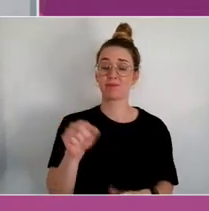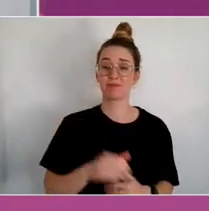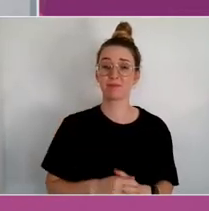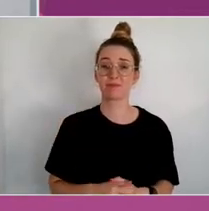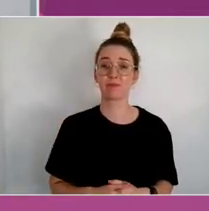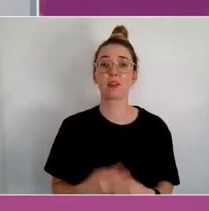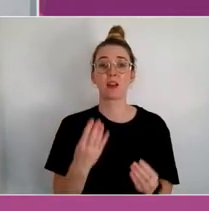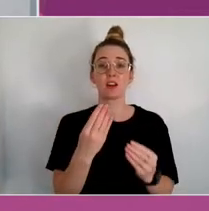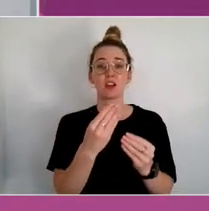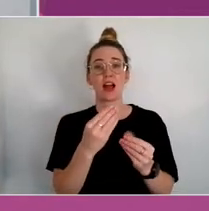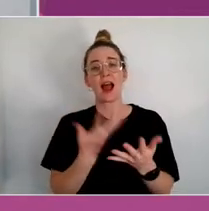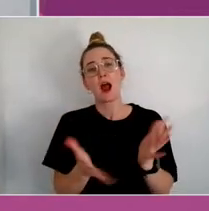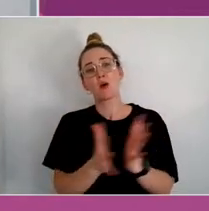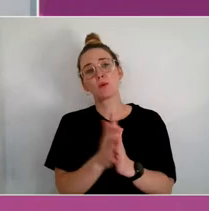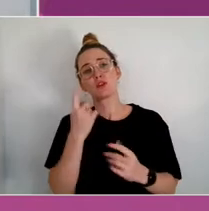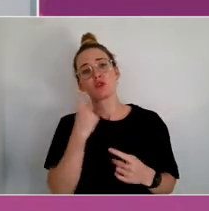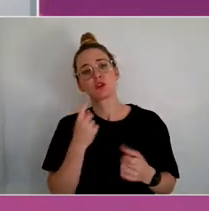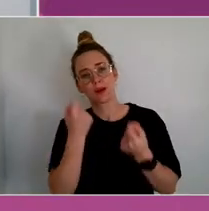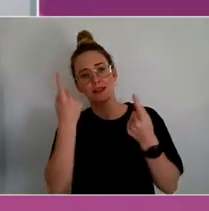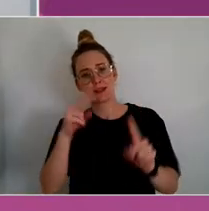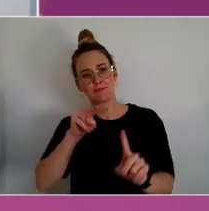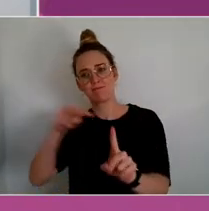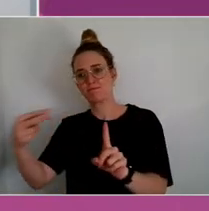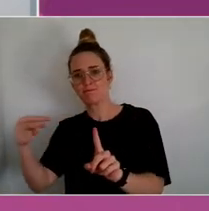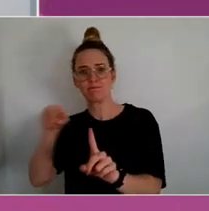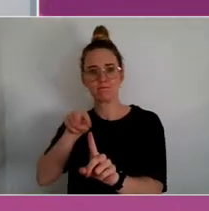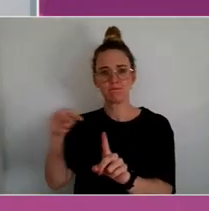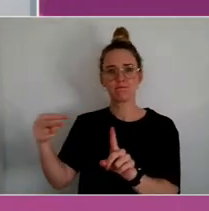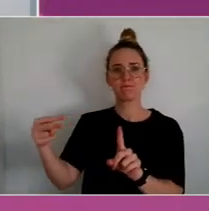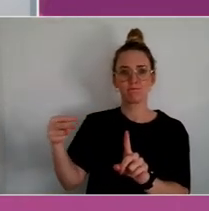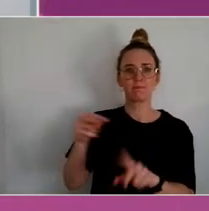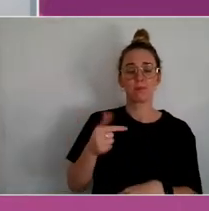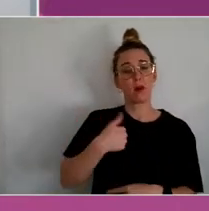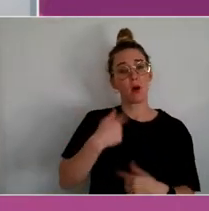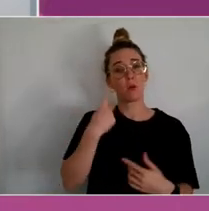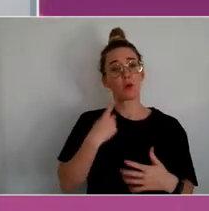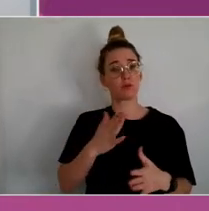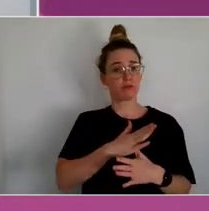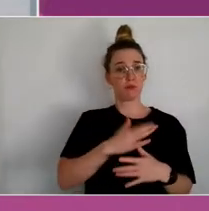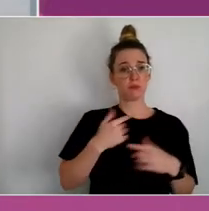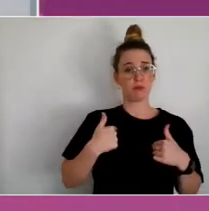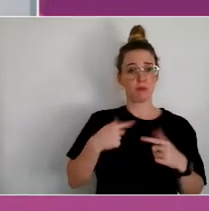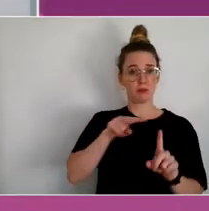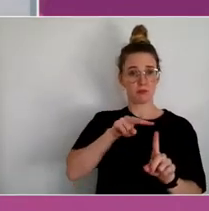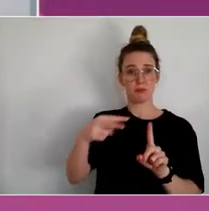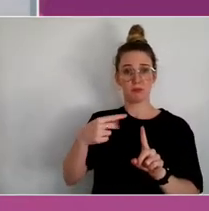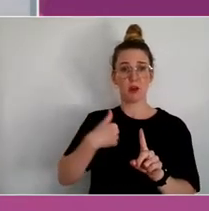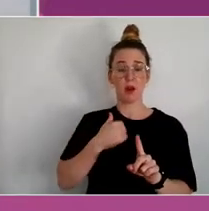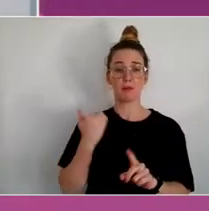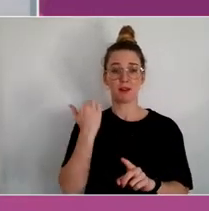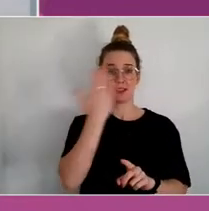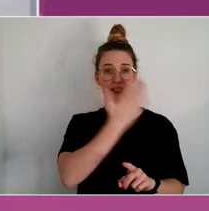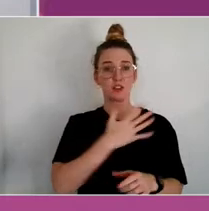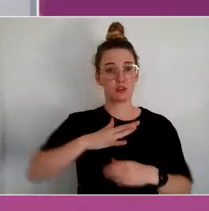I may start with one lens, I'm also coming from Indigenous lands, on the lands of the Gadigal people and acknowledge elders past, present, and emerging.